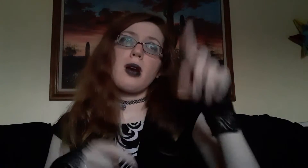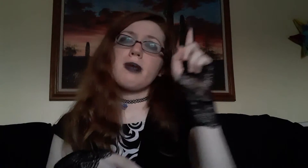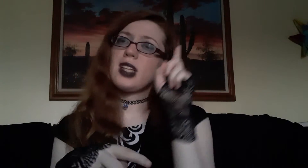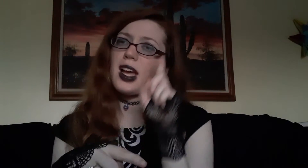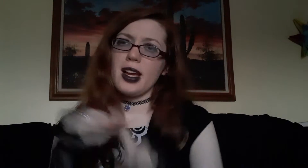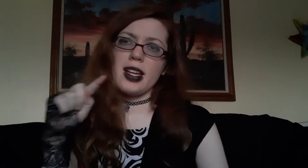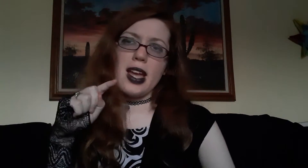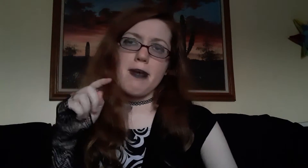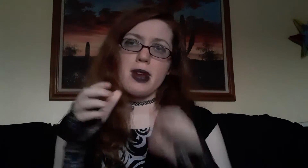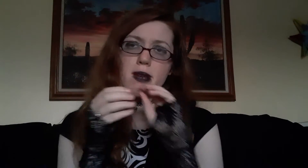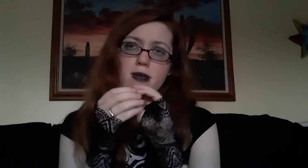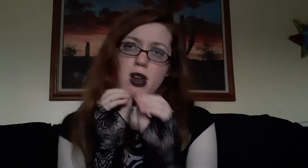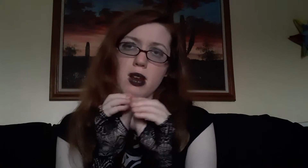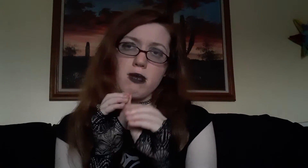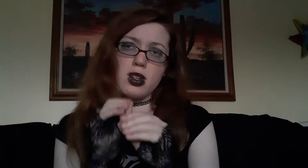SOMETIMES I CAN'T FIX